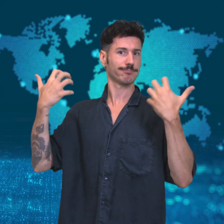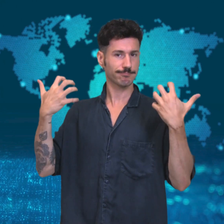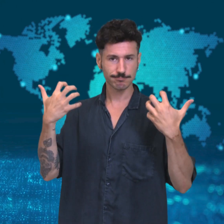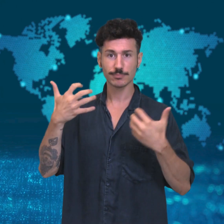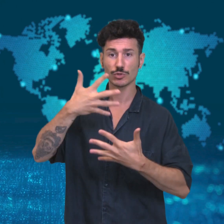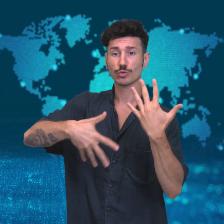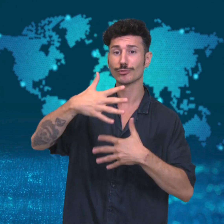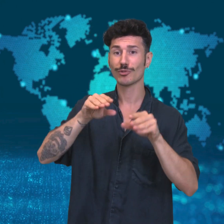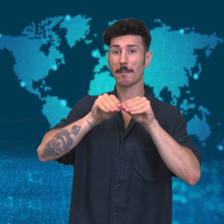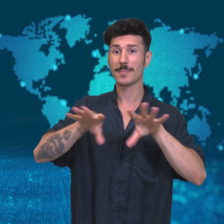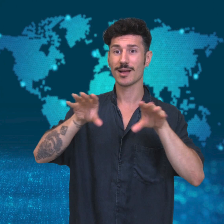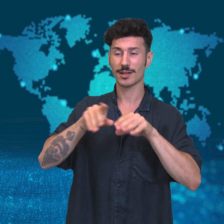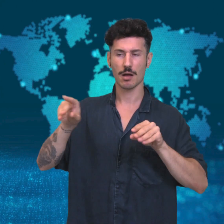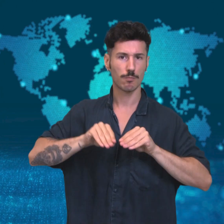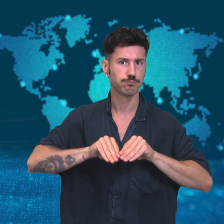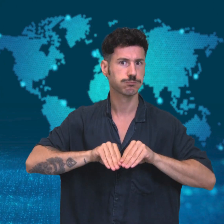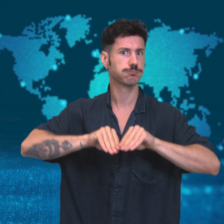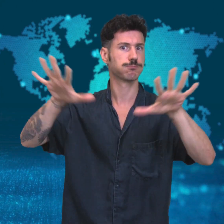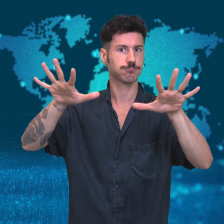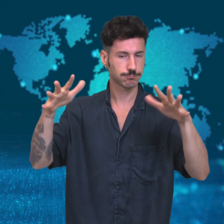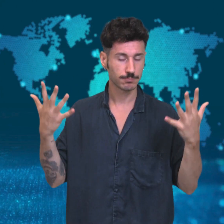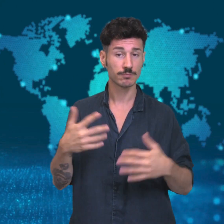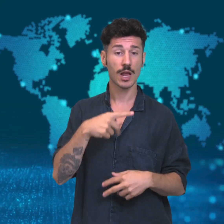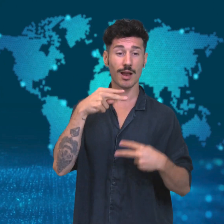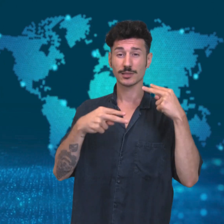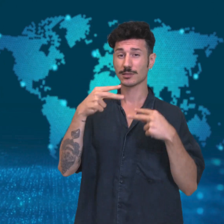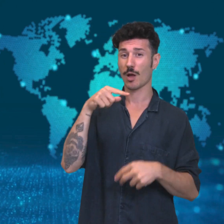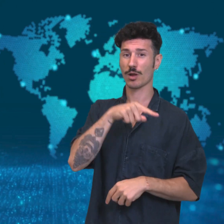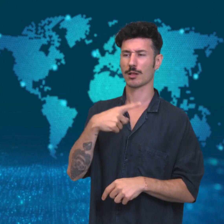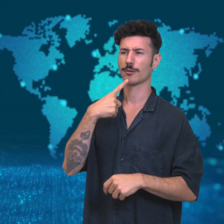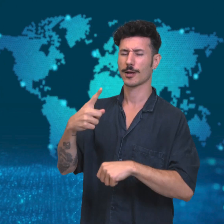Chinese people expressed outrage on social media